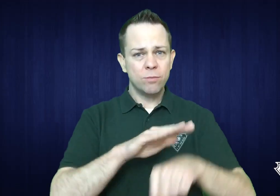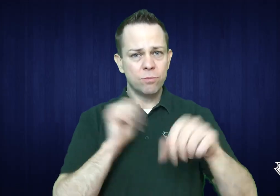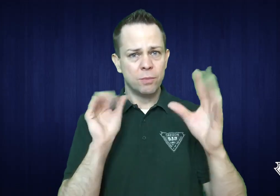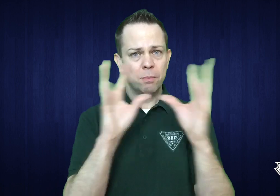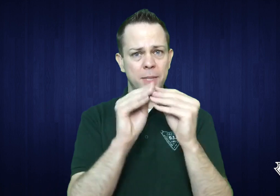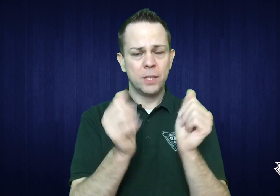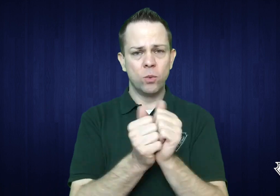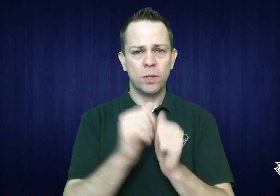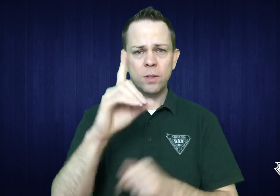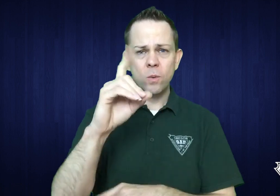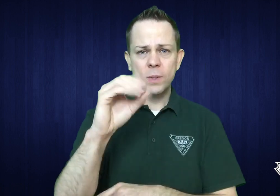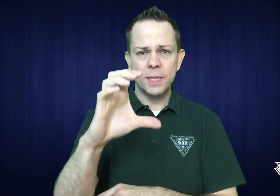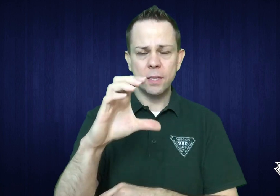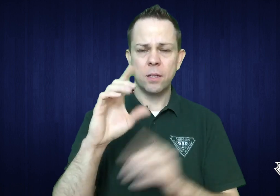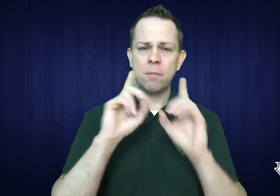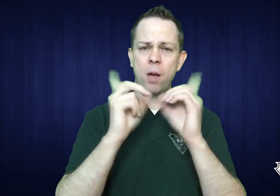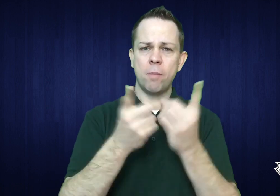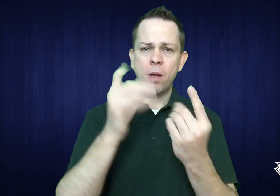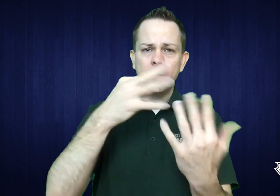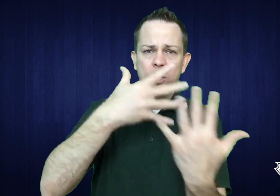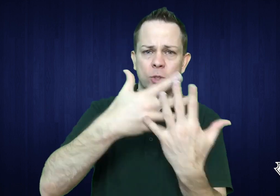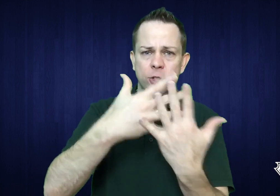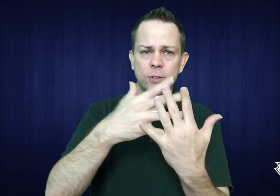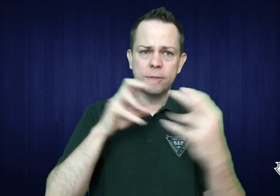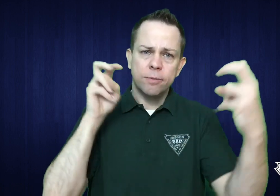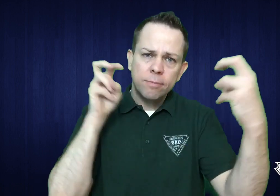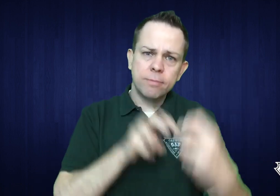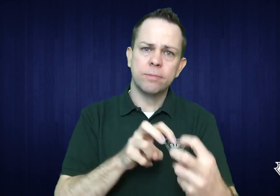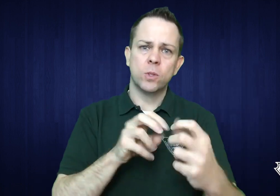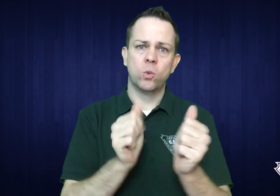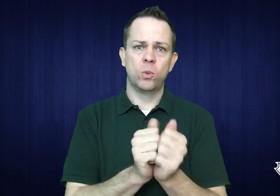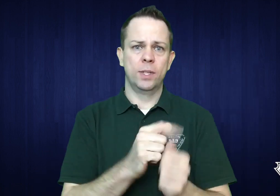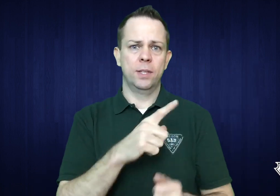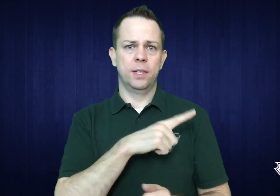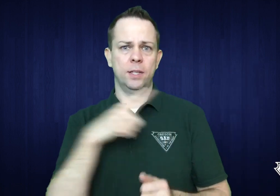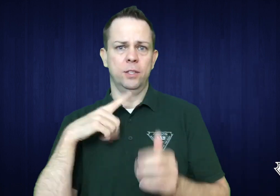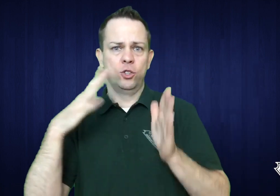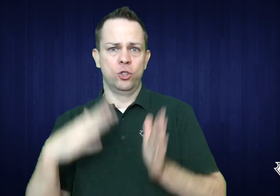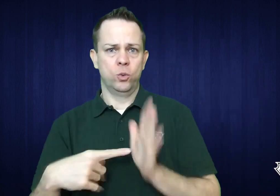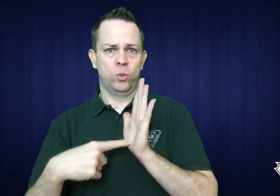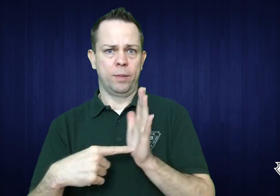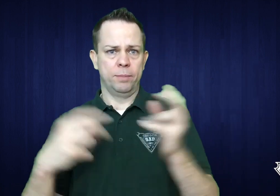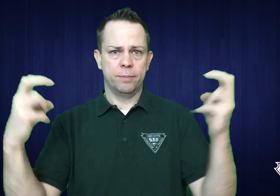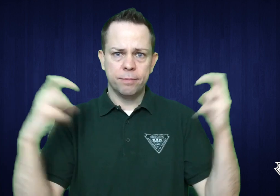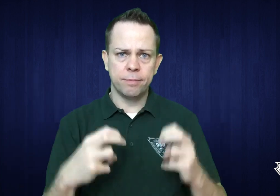We called a meeting with the Department of Corrections and legislative representatives to discuss our concerns